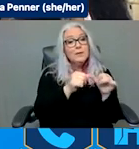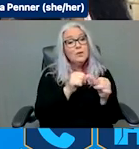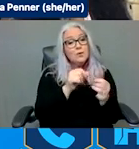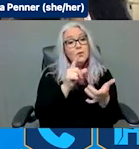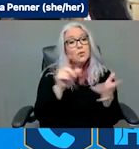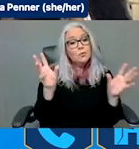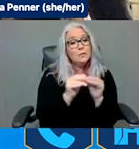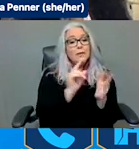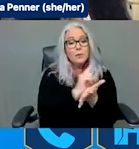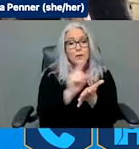the chat. Please join us next